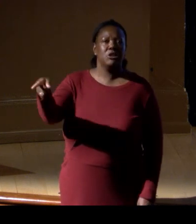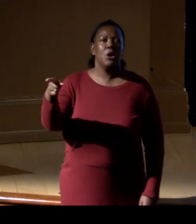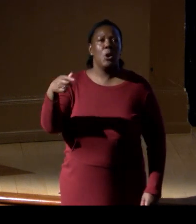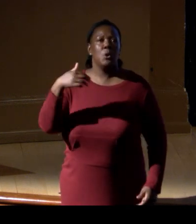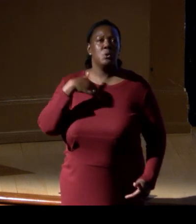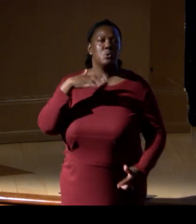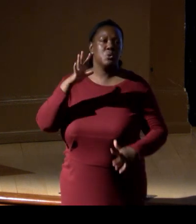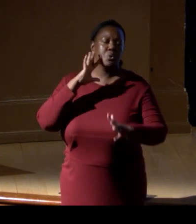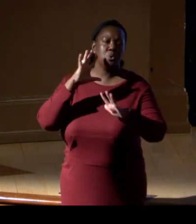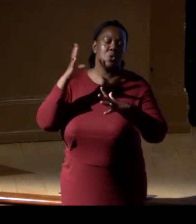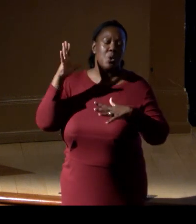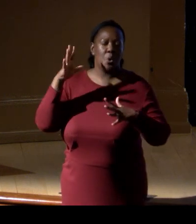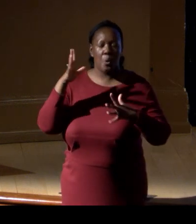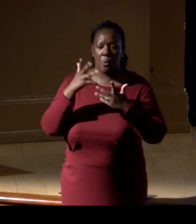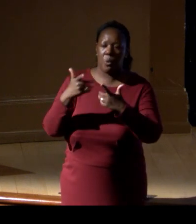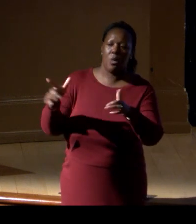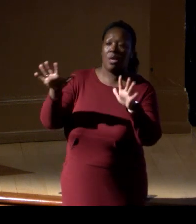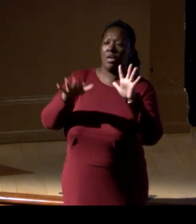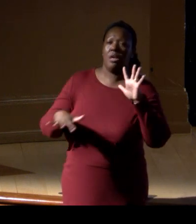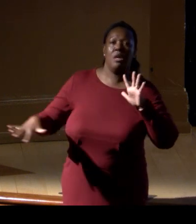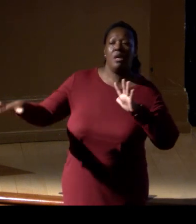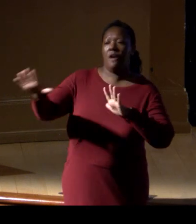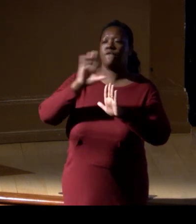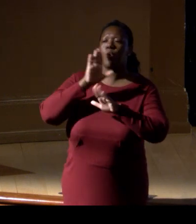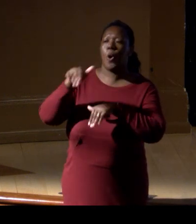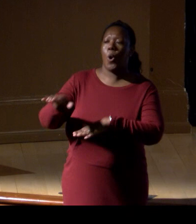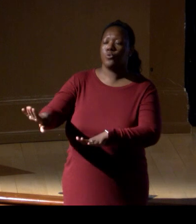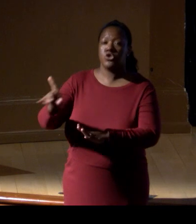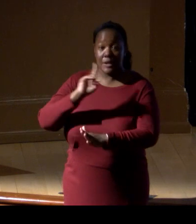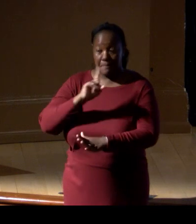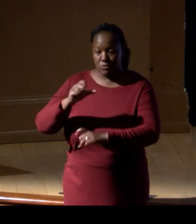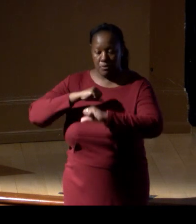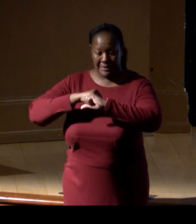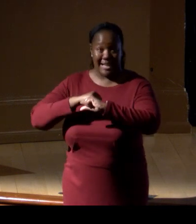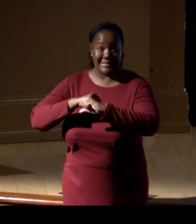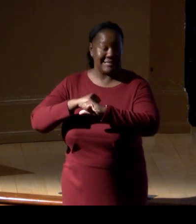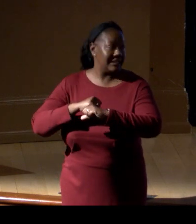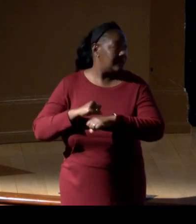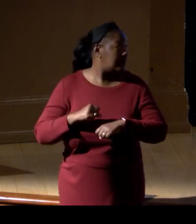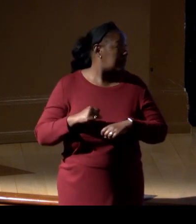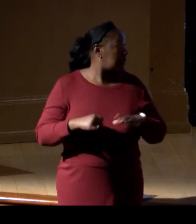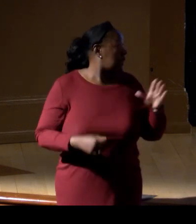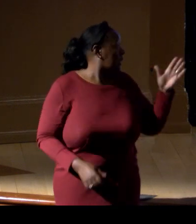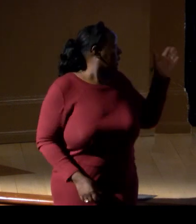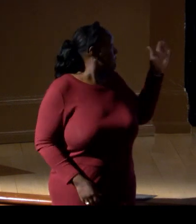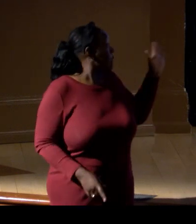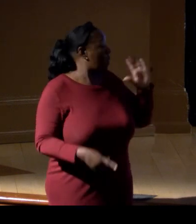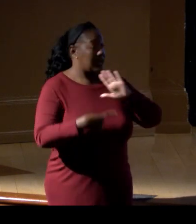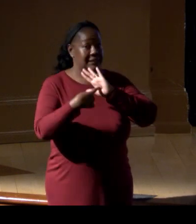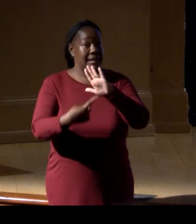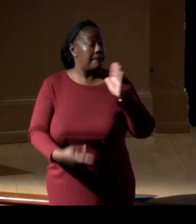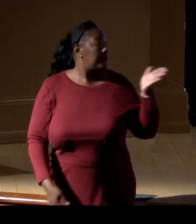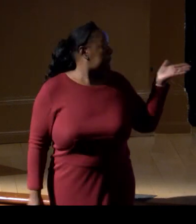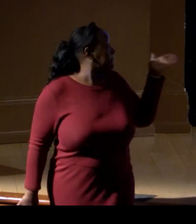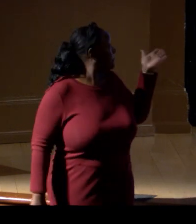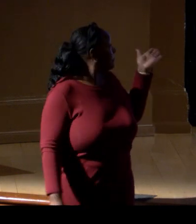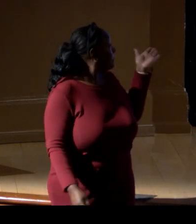"and make sure that they are protected," because today, you know, these places, like this wonderful place with this aggregation